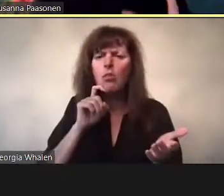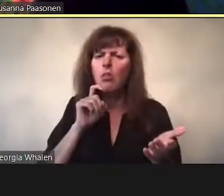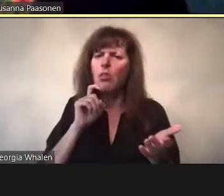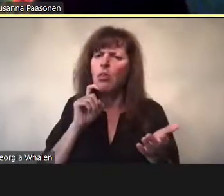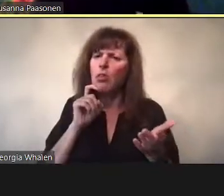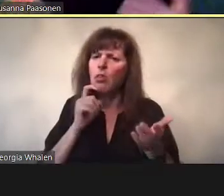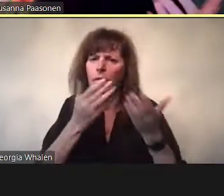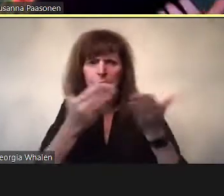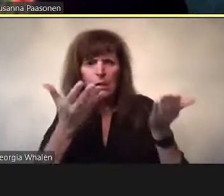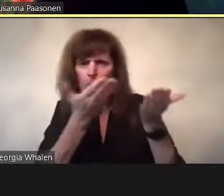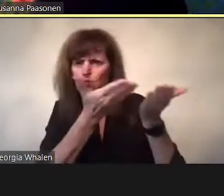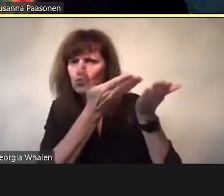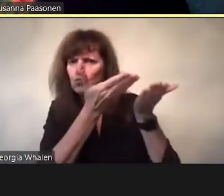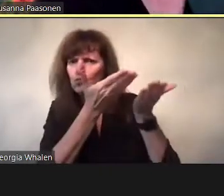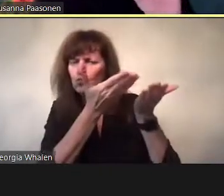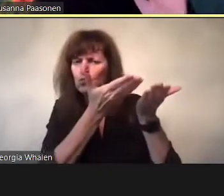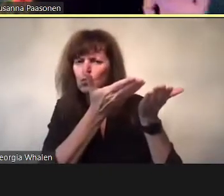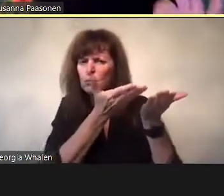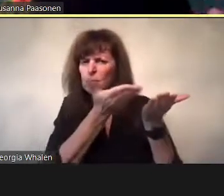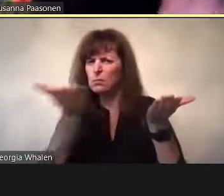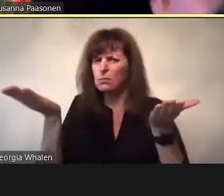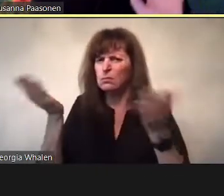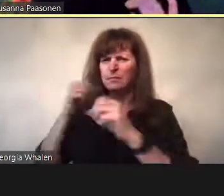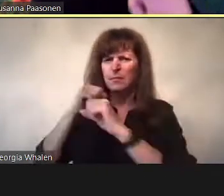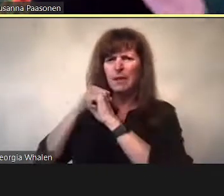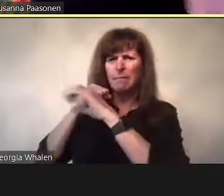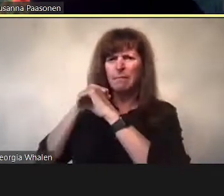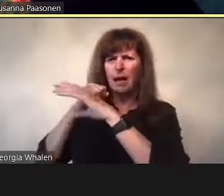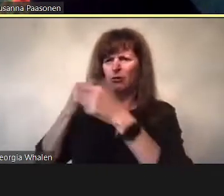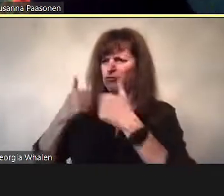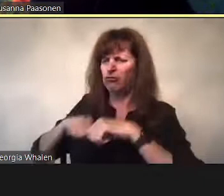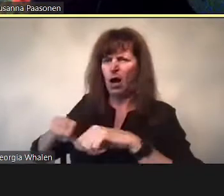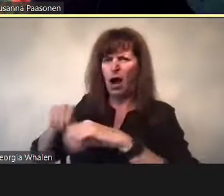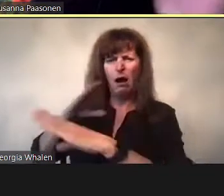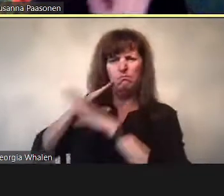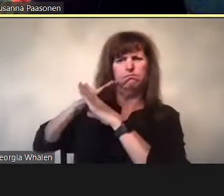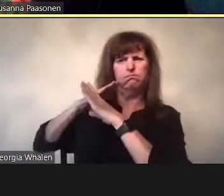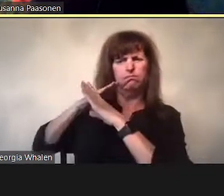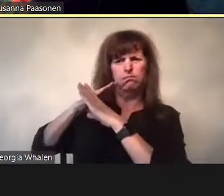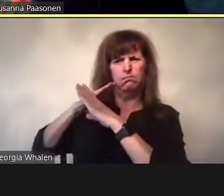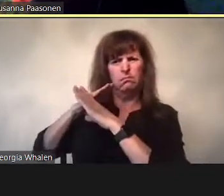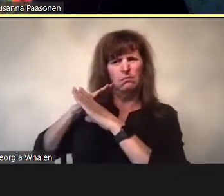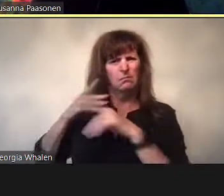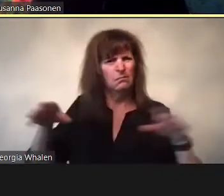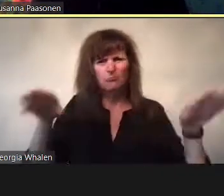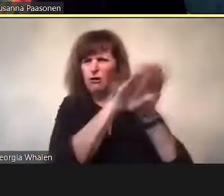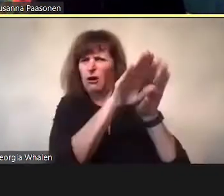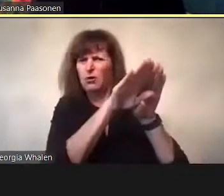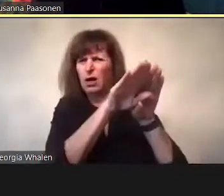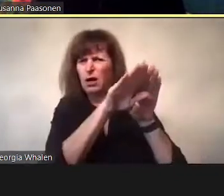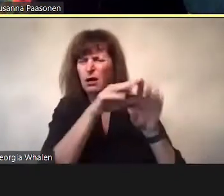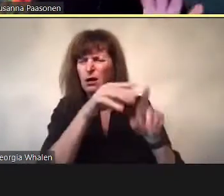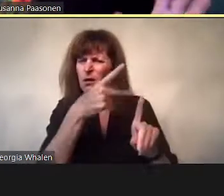It’s really a very paradoxical situation.